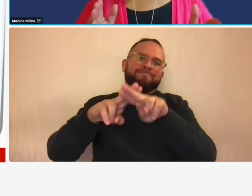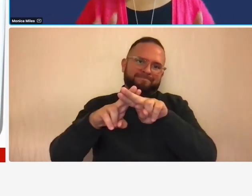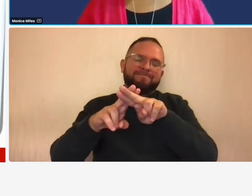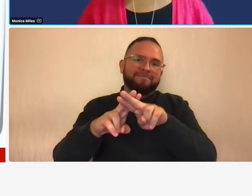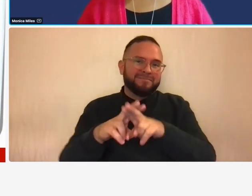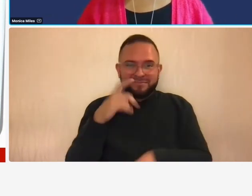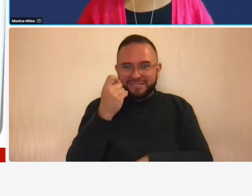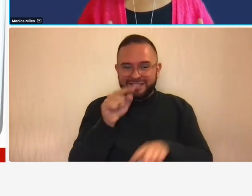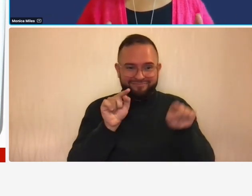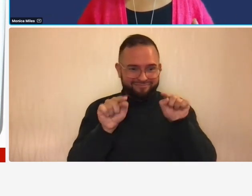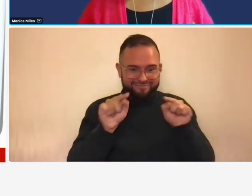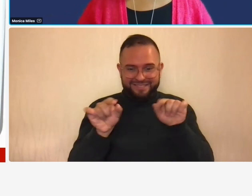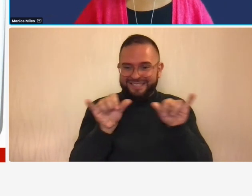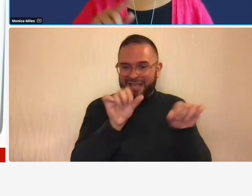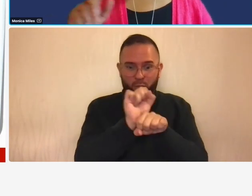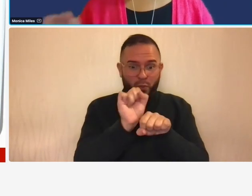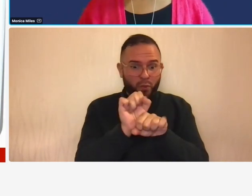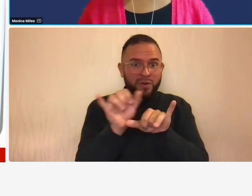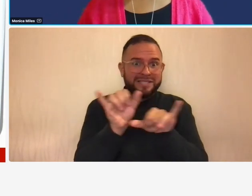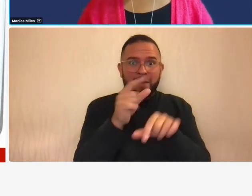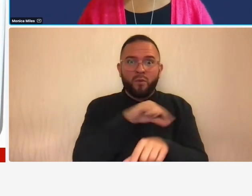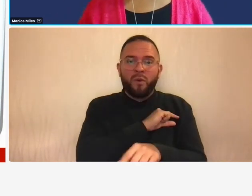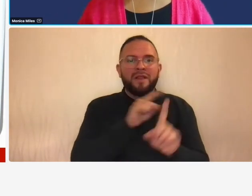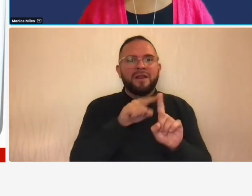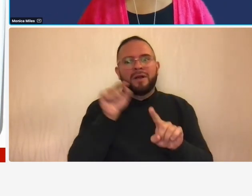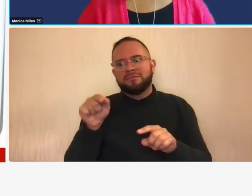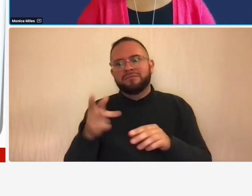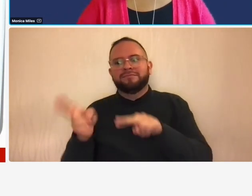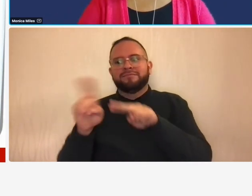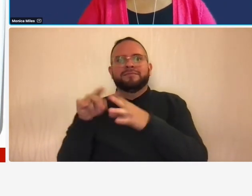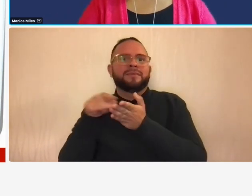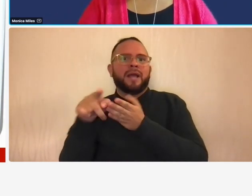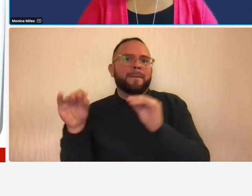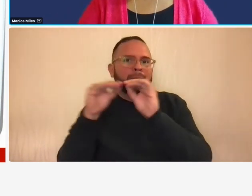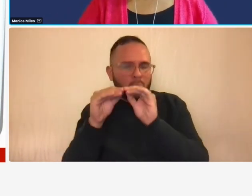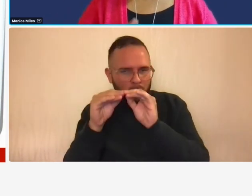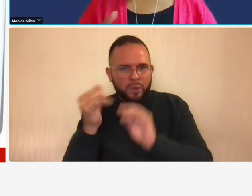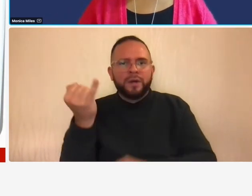same quality but you're going to be able to get paid more in most cases if you um are able to